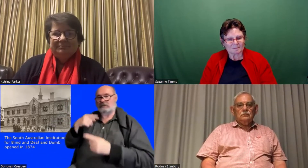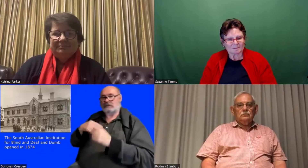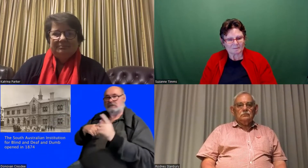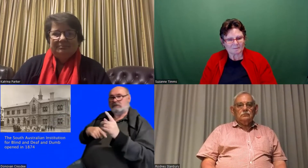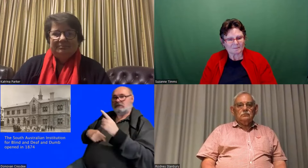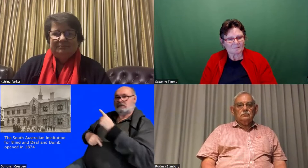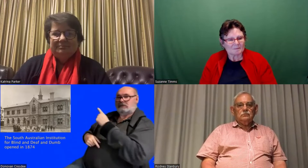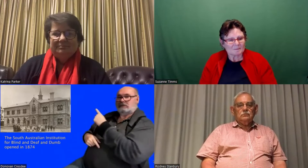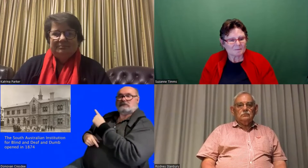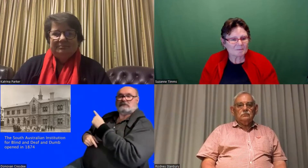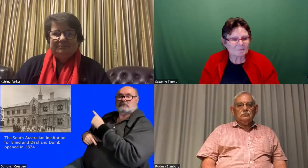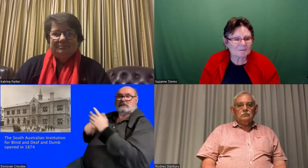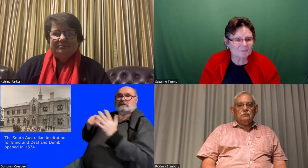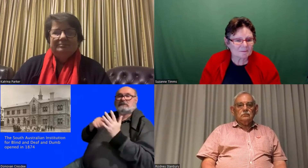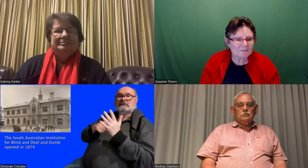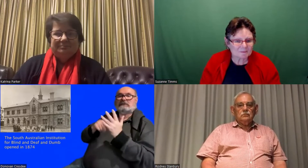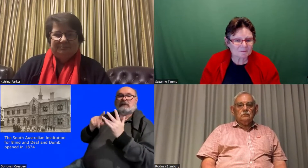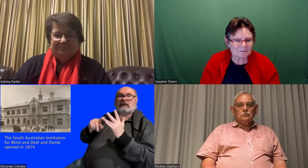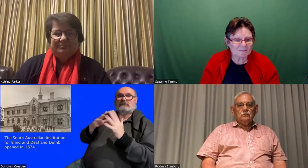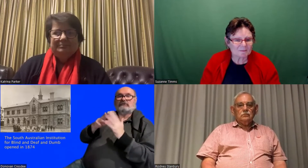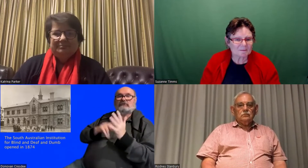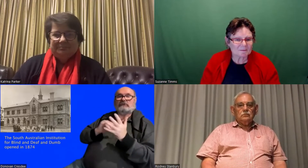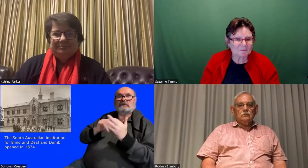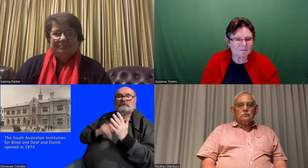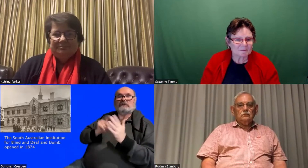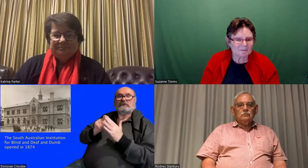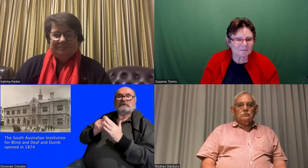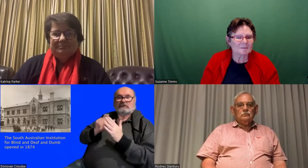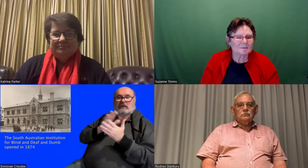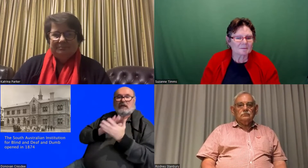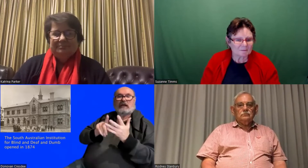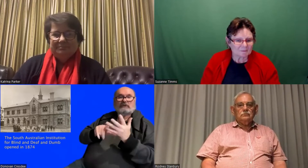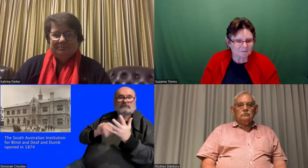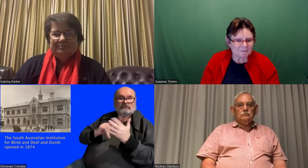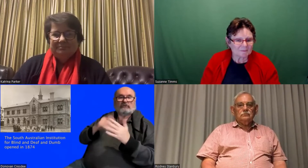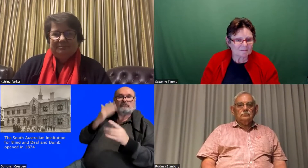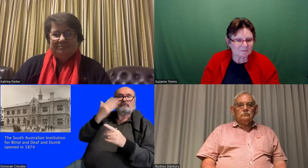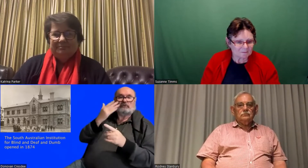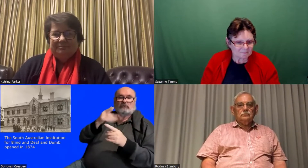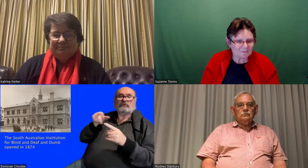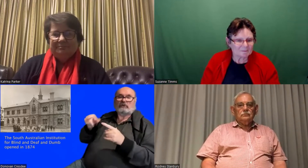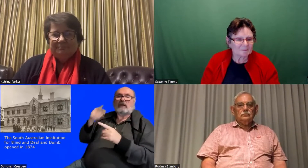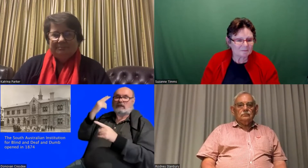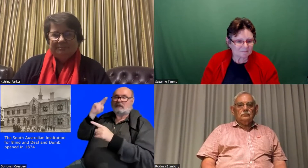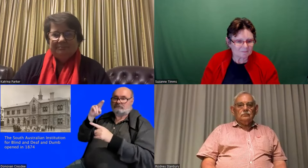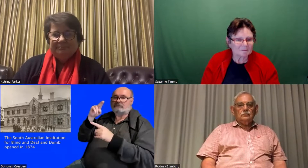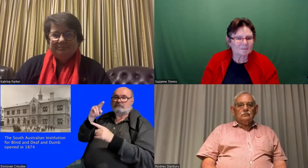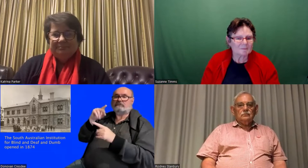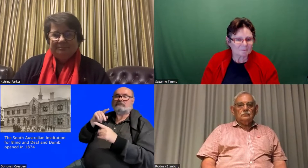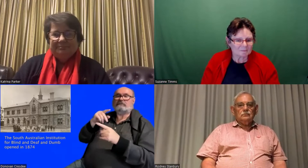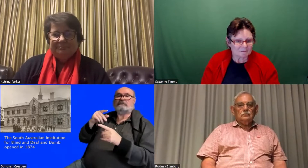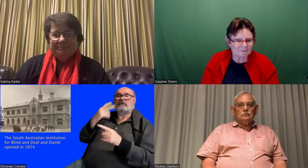Headmaster or principal of Townsend House school which was formerly known